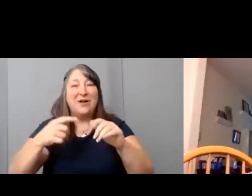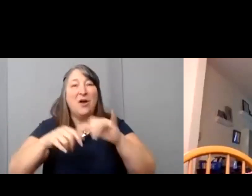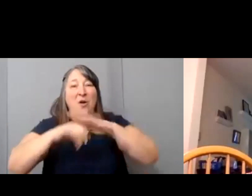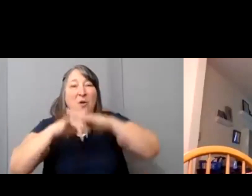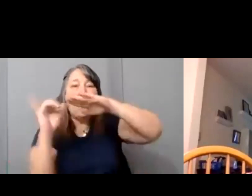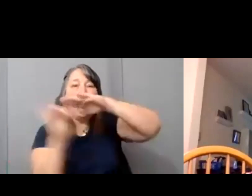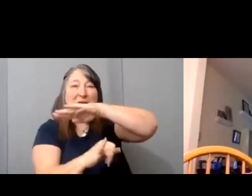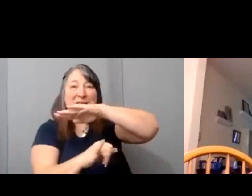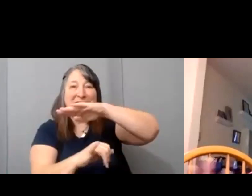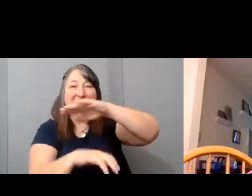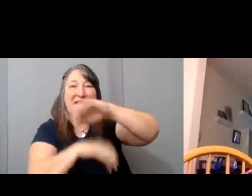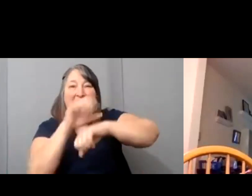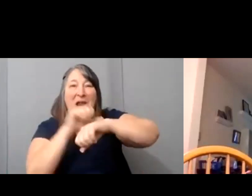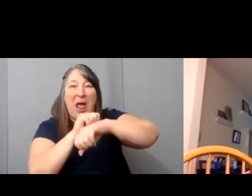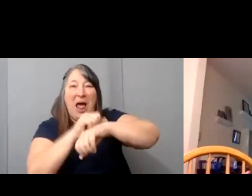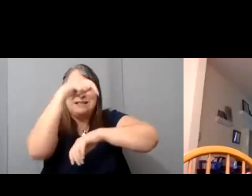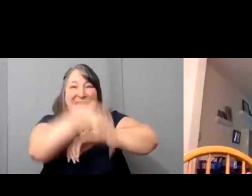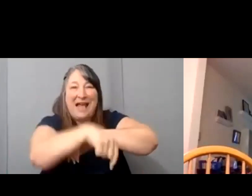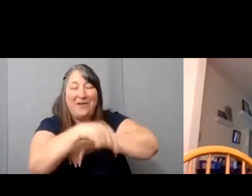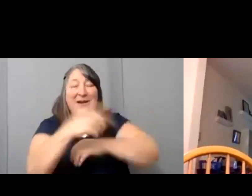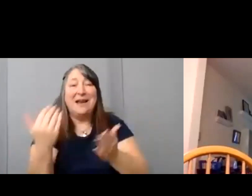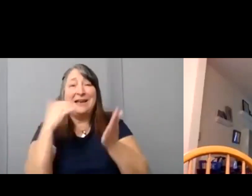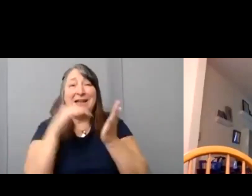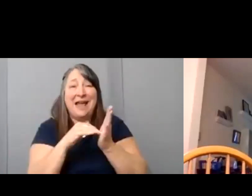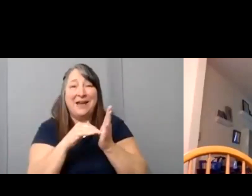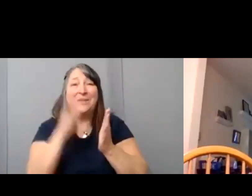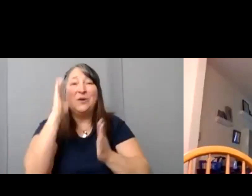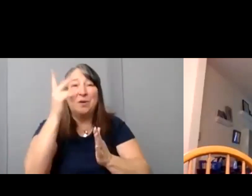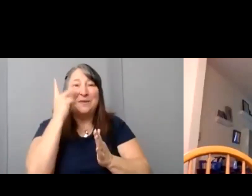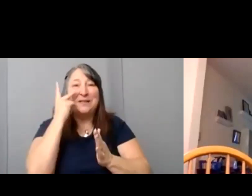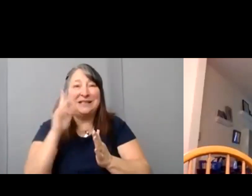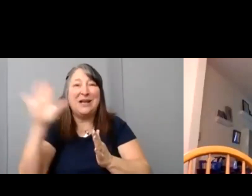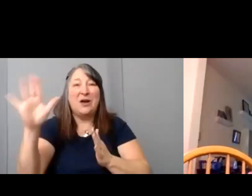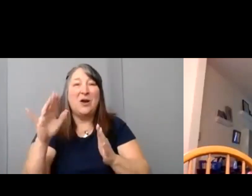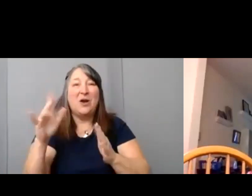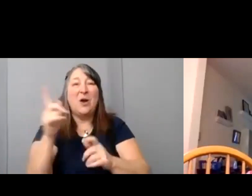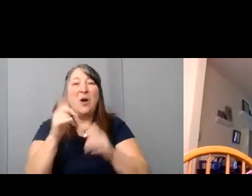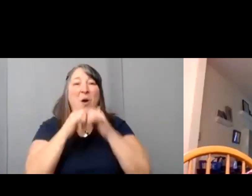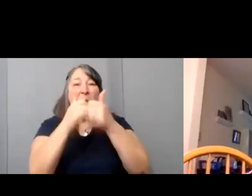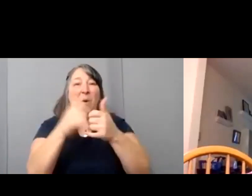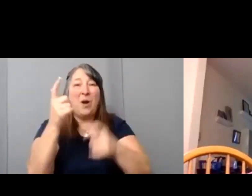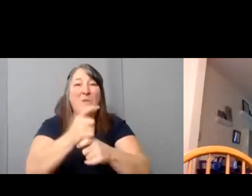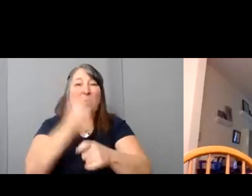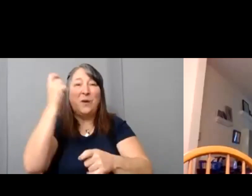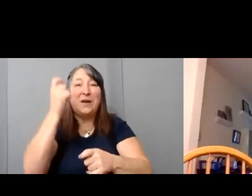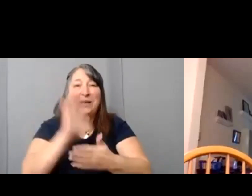And again, you're going to be seeing her award winning film, “The Fish Don't Care